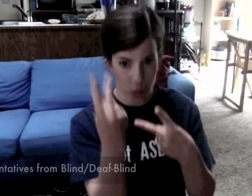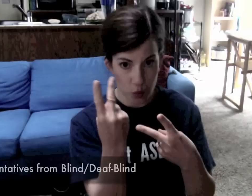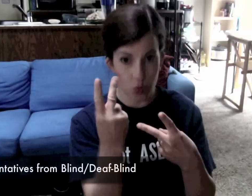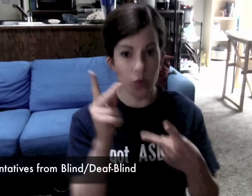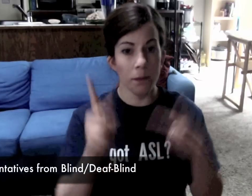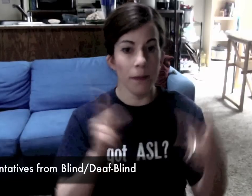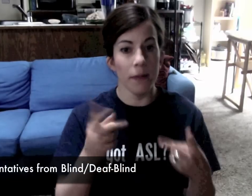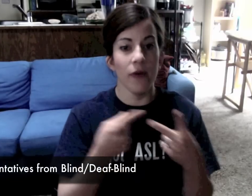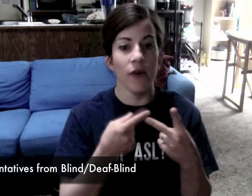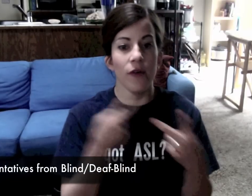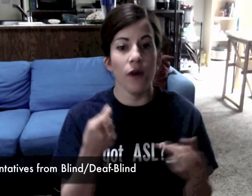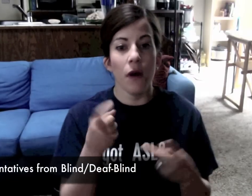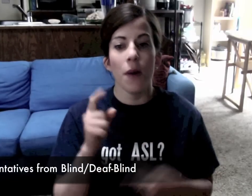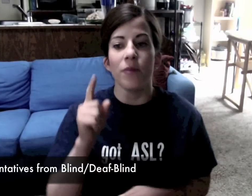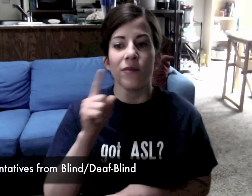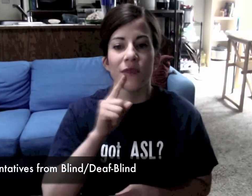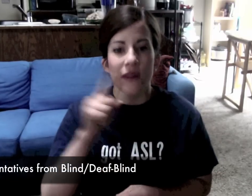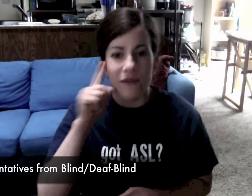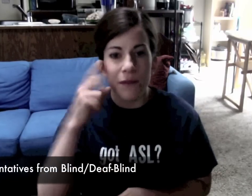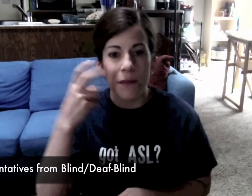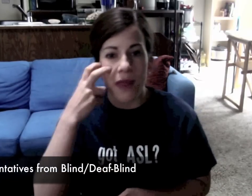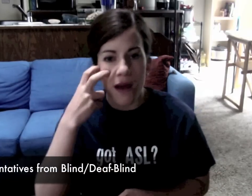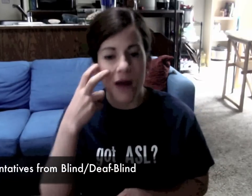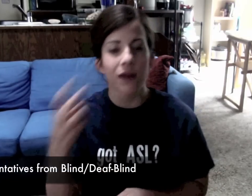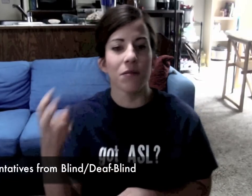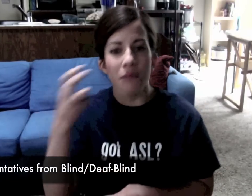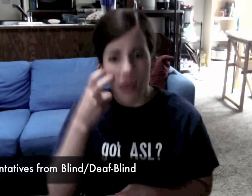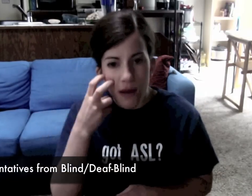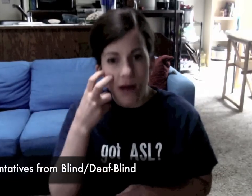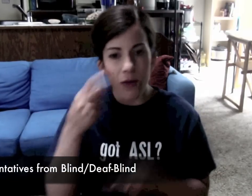2) 2 Representatives from Blind and Deaf-Blind